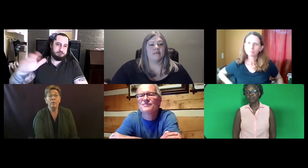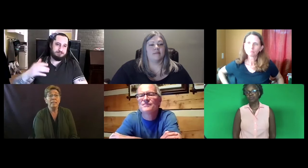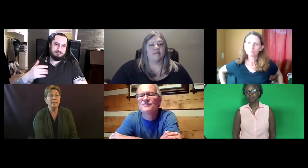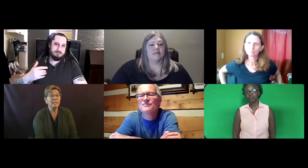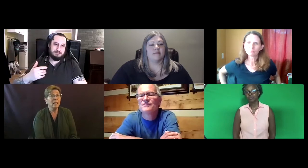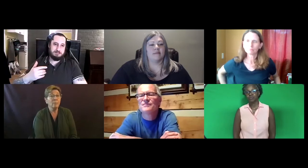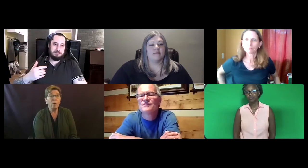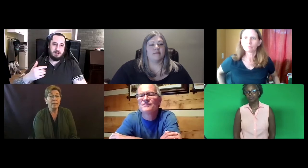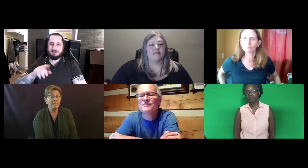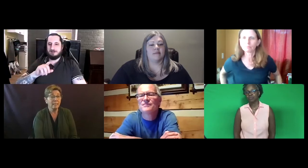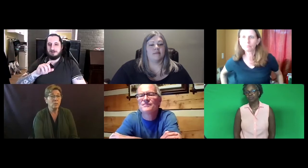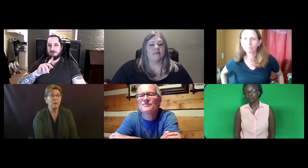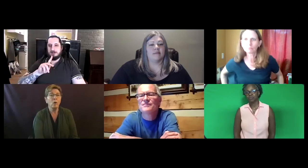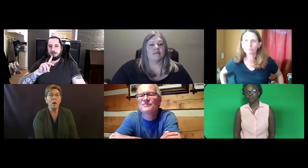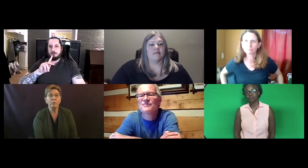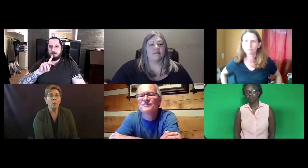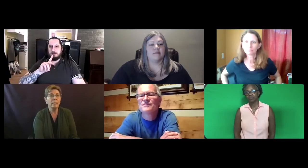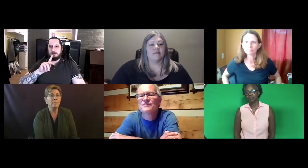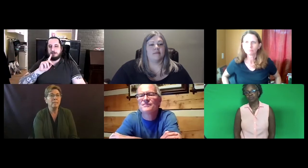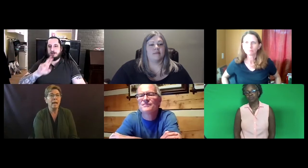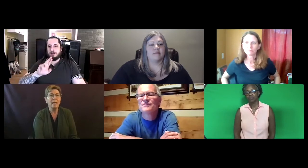this is a process that's going to go on for quite some time.